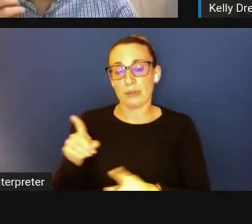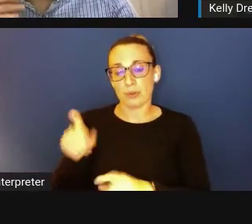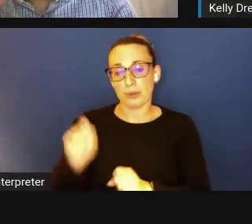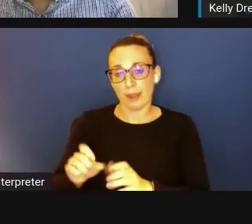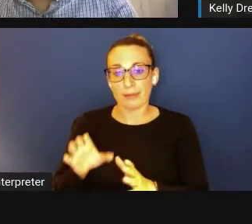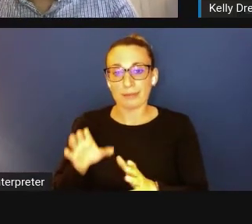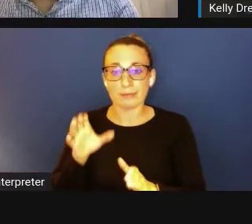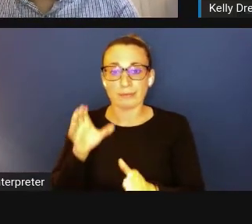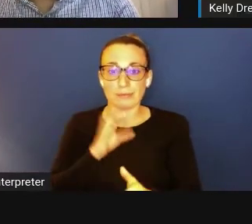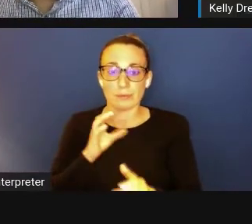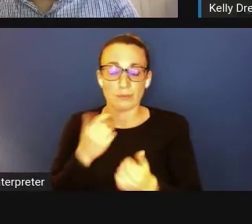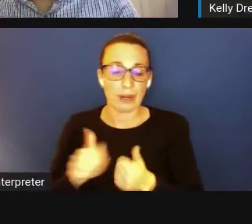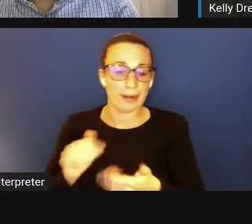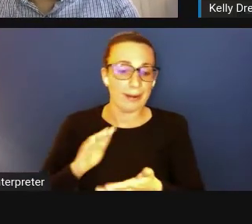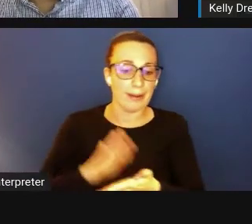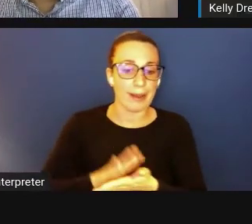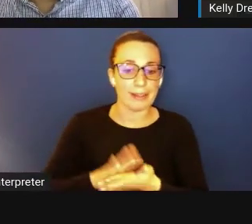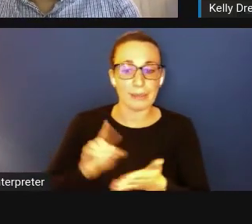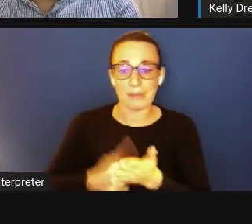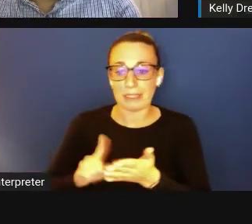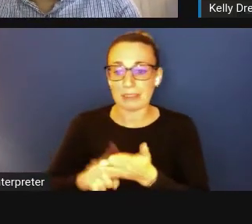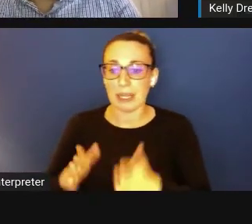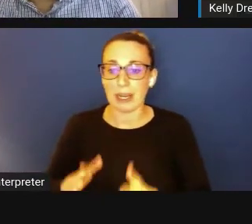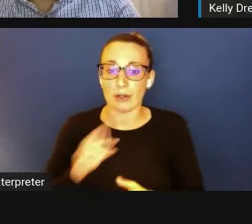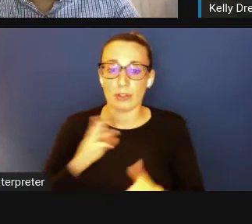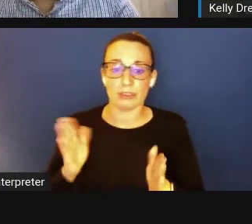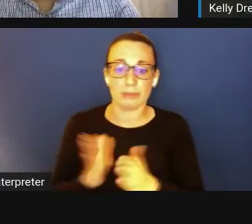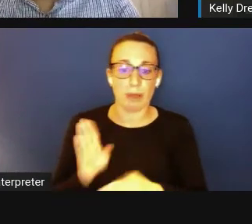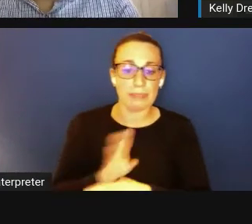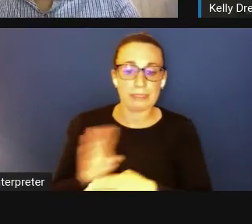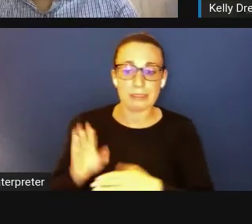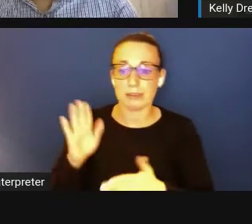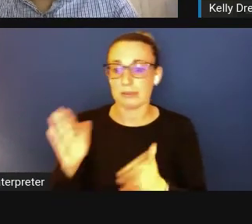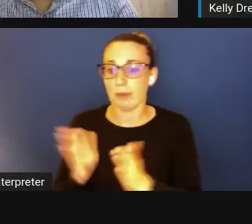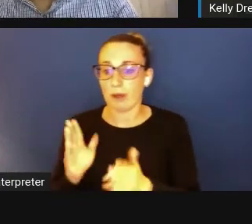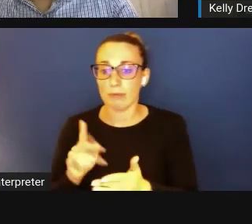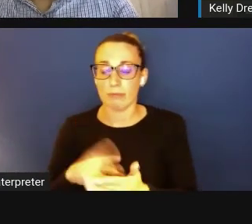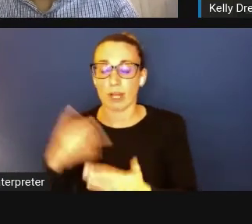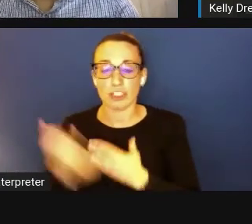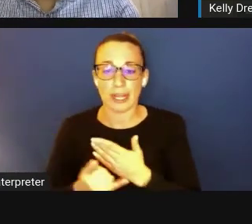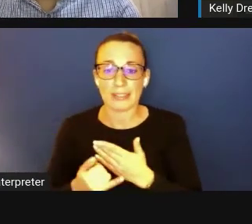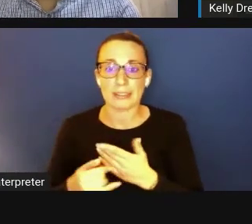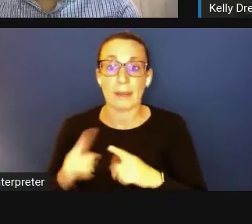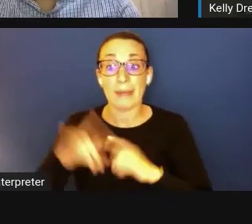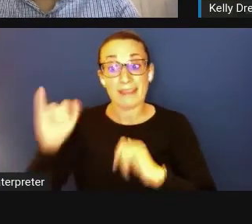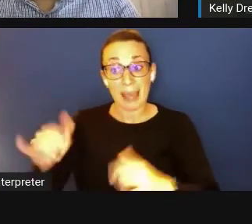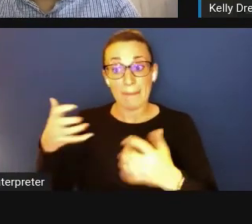or small business projects we are funding through NIH RePORTER, but that "Matchmaker" tool is definitely very valuable.